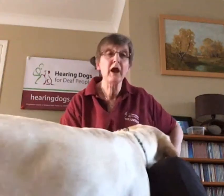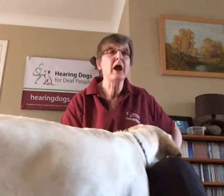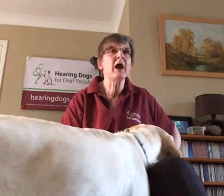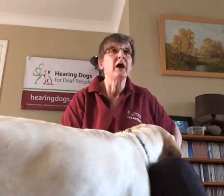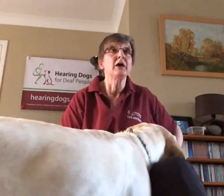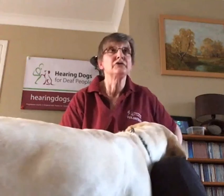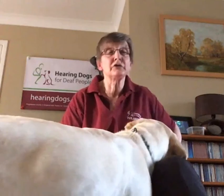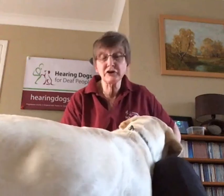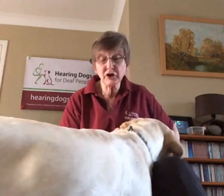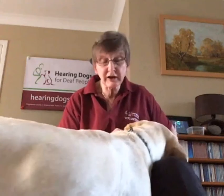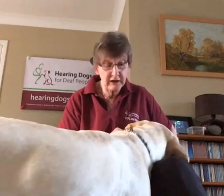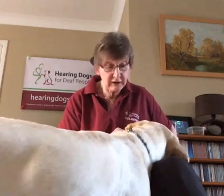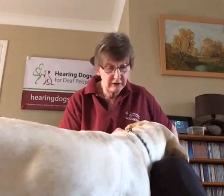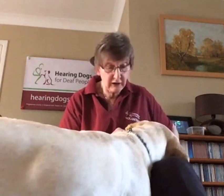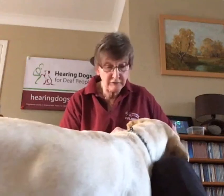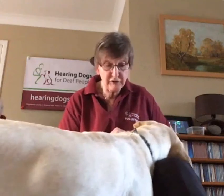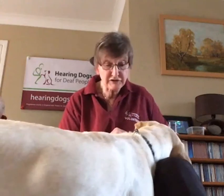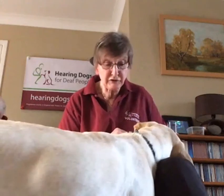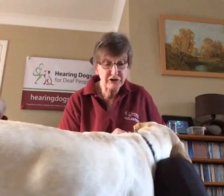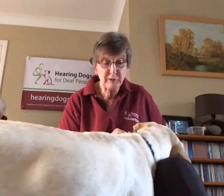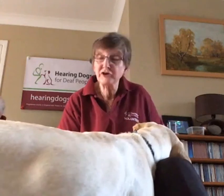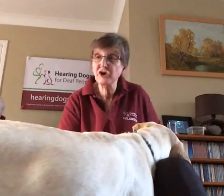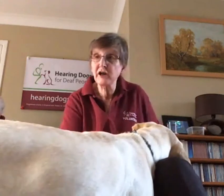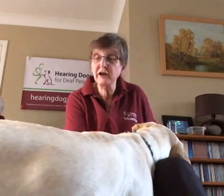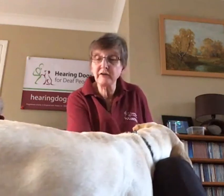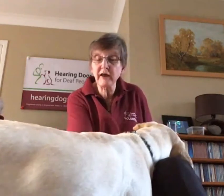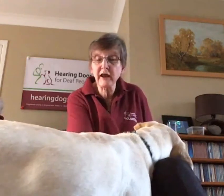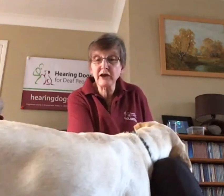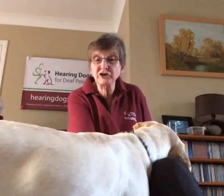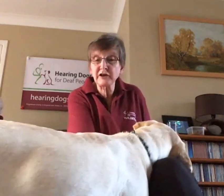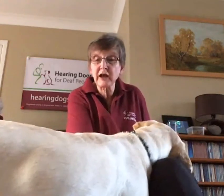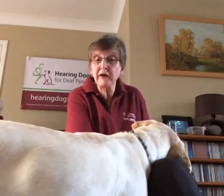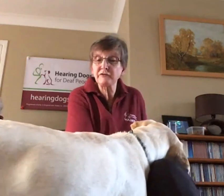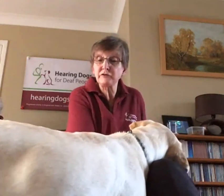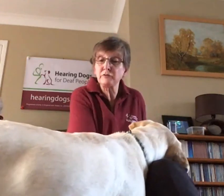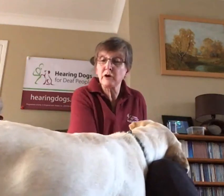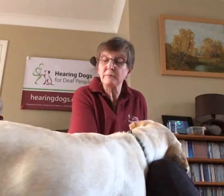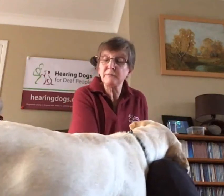During the training, doing this first part of the training, they actually have to get